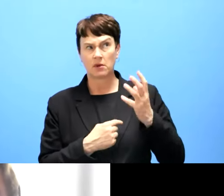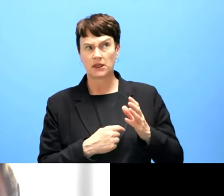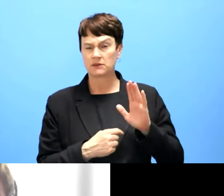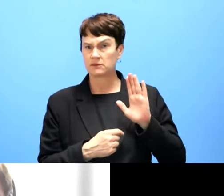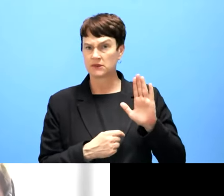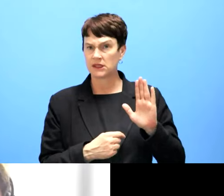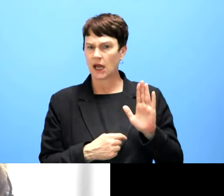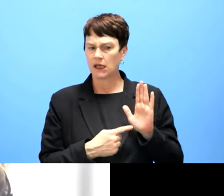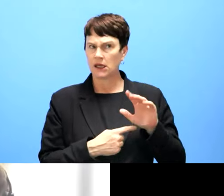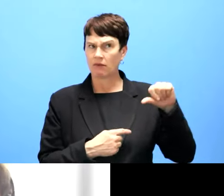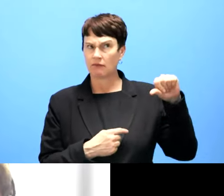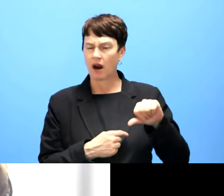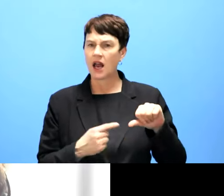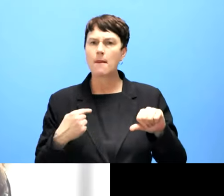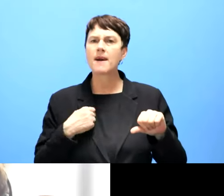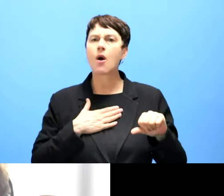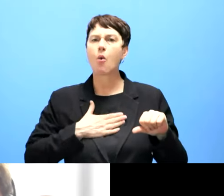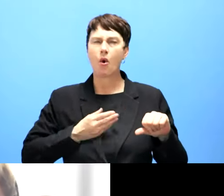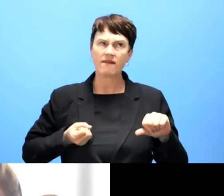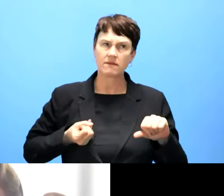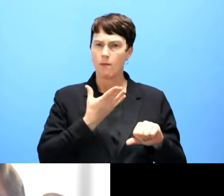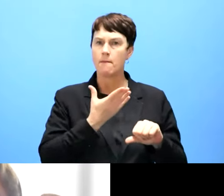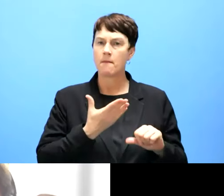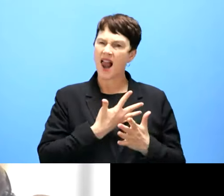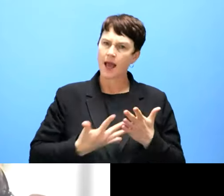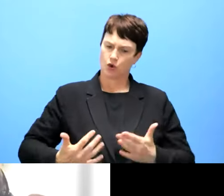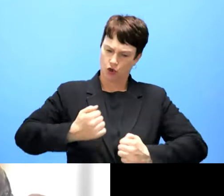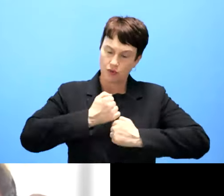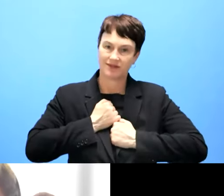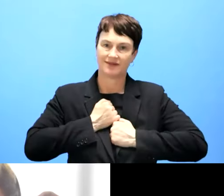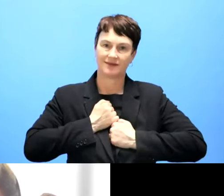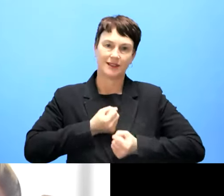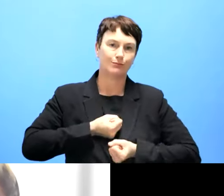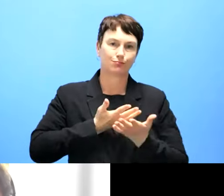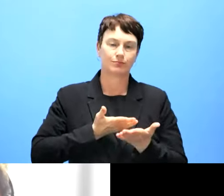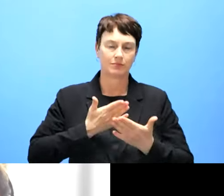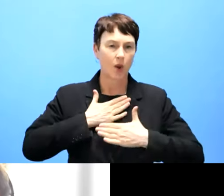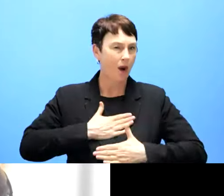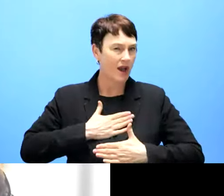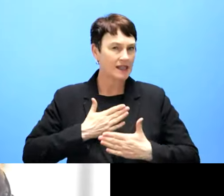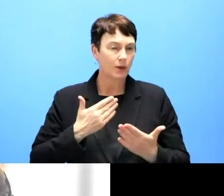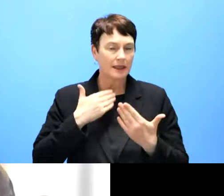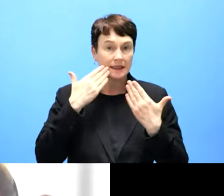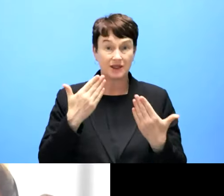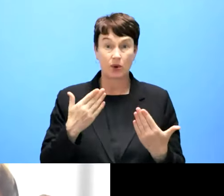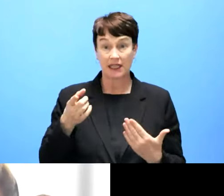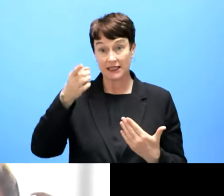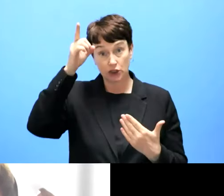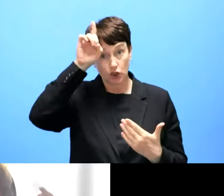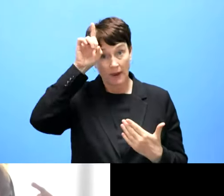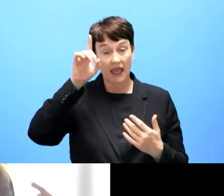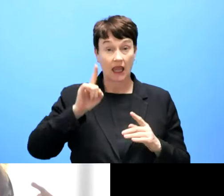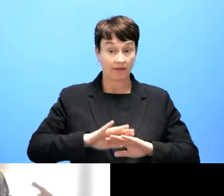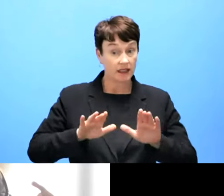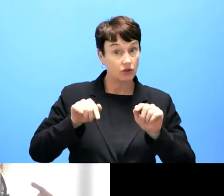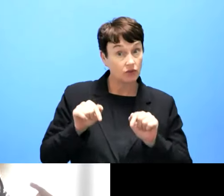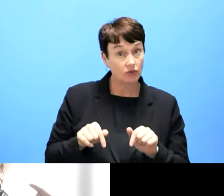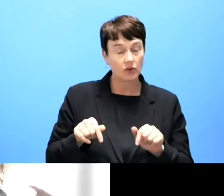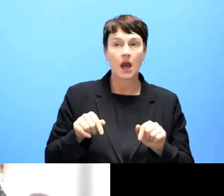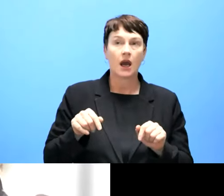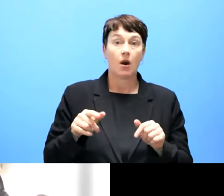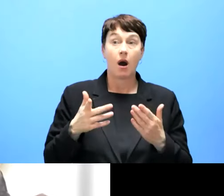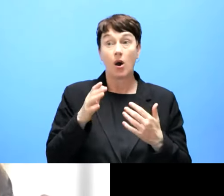is the next step. I'm not sure how far it will reach in Germany or in Europe, if there's a time